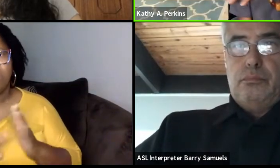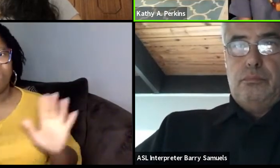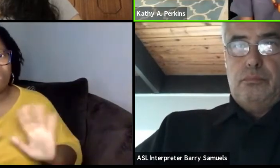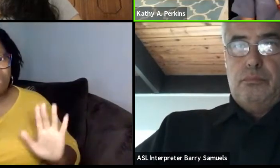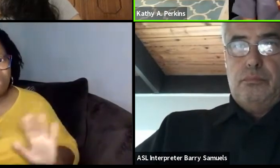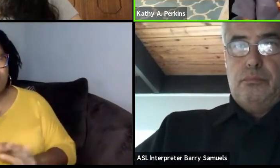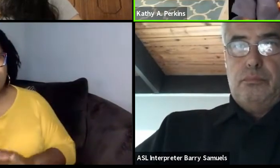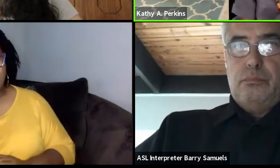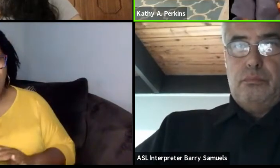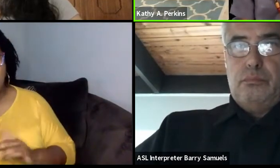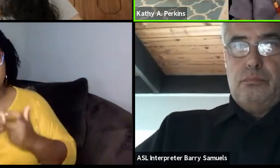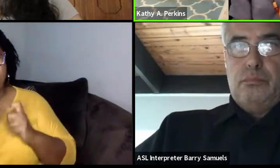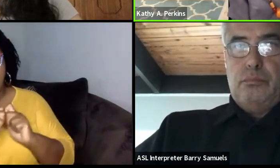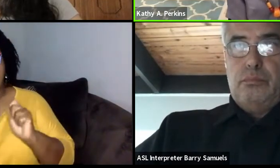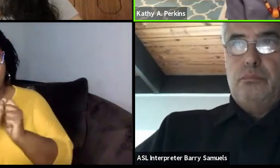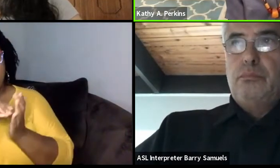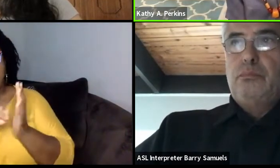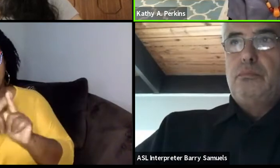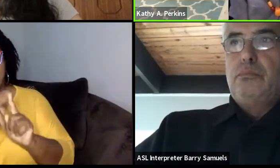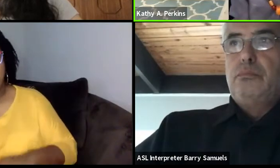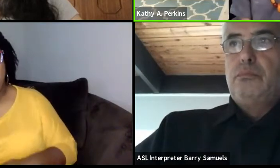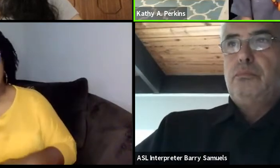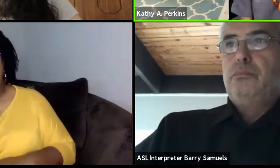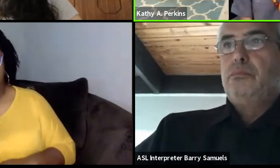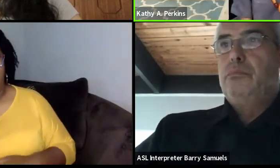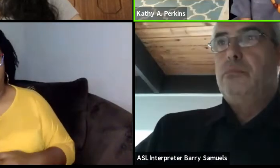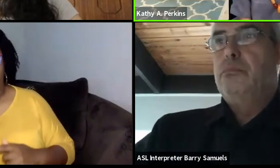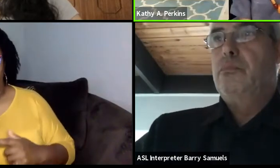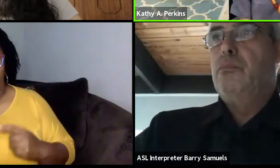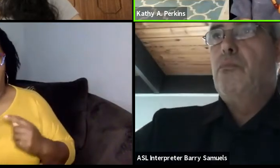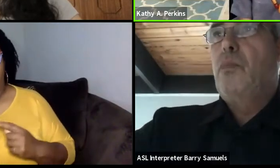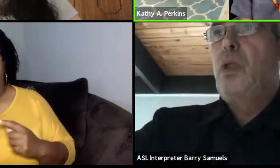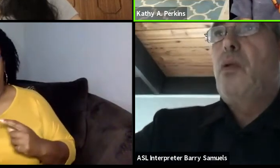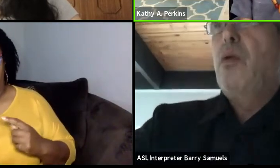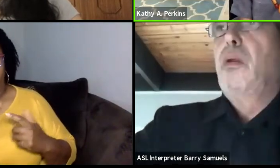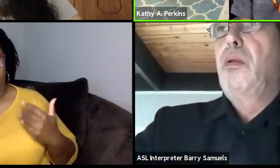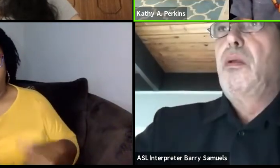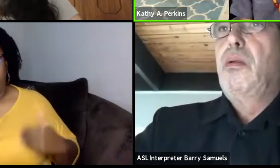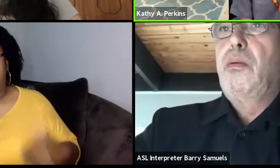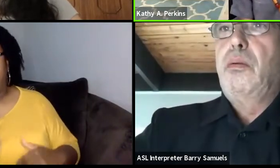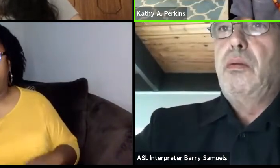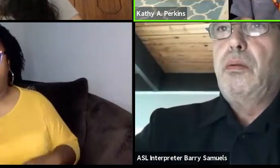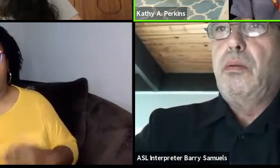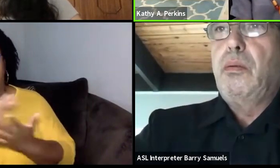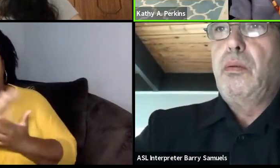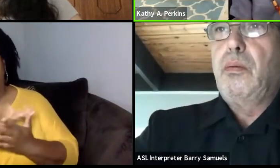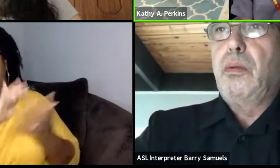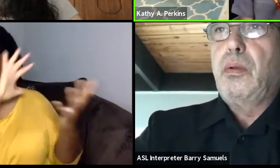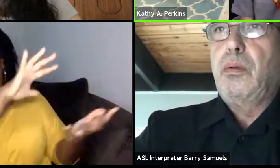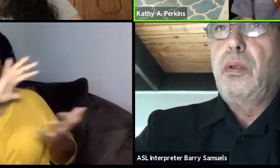because there was always tons and tons of applications. But the students that I brought from Africa,